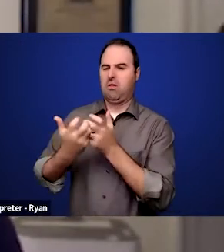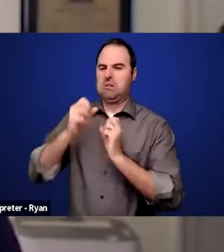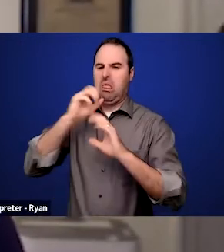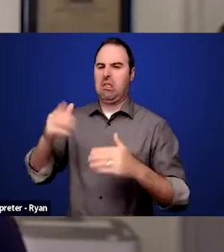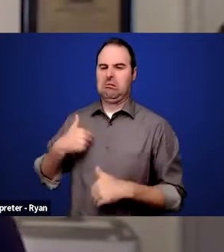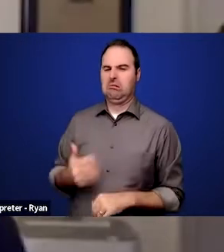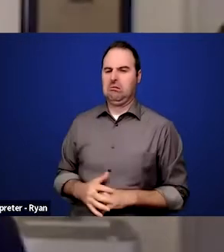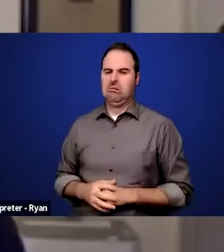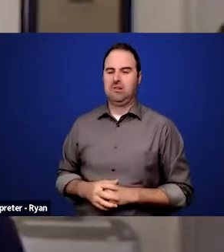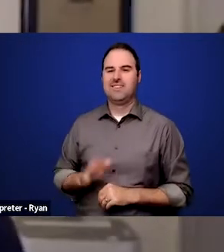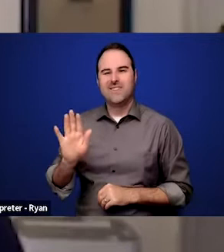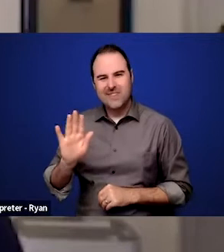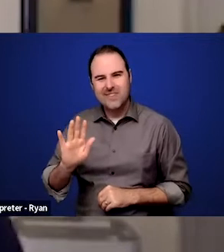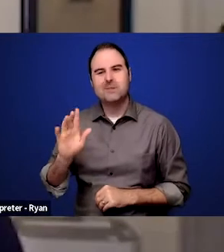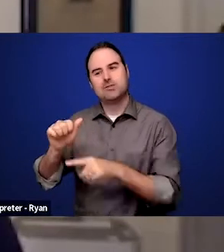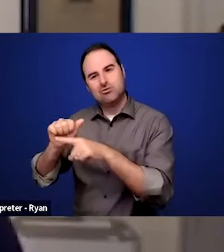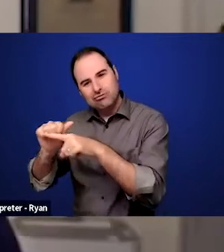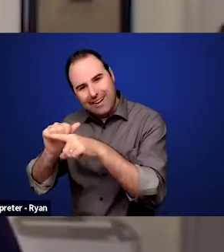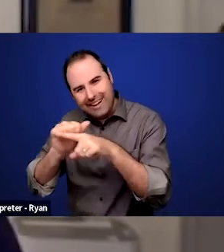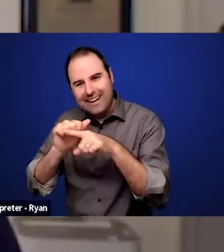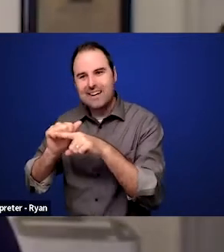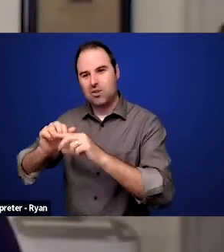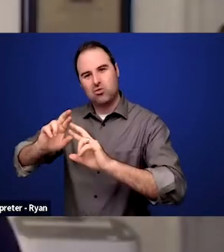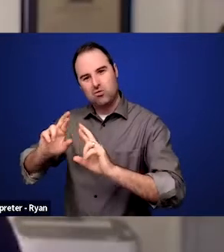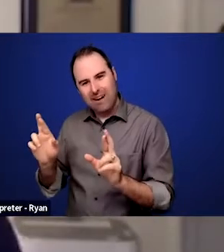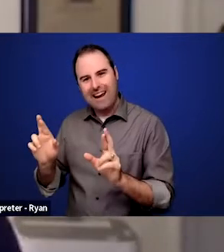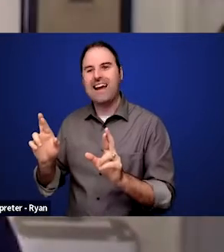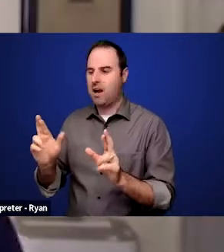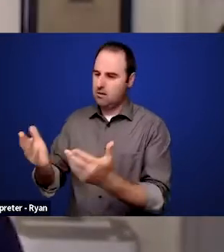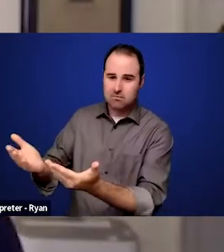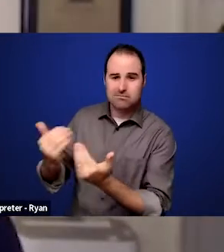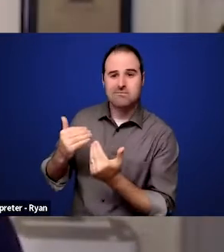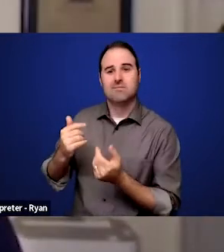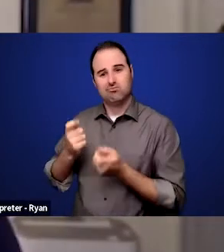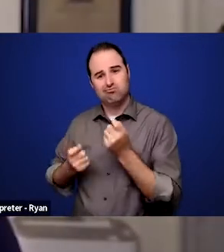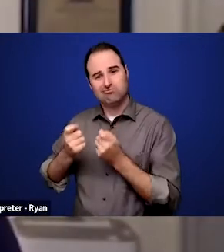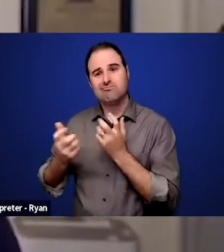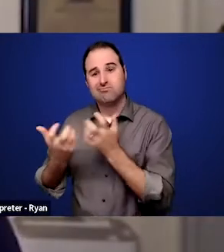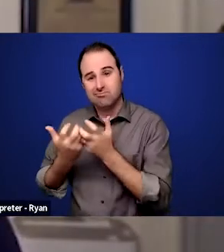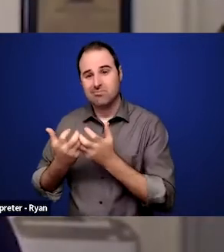The other thing is that there are many, as I was mentioning earlier, organizations